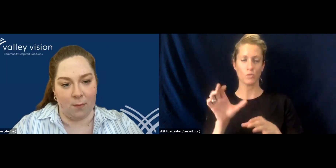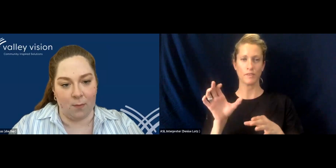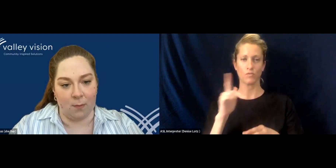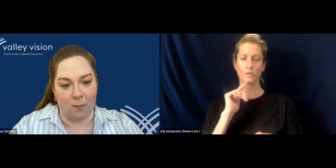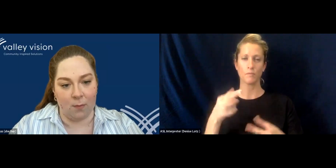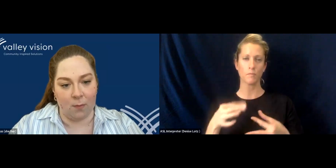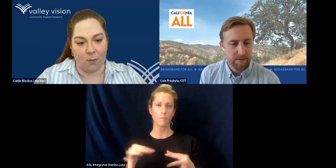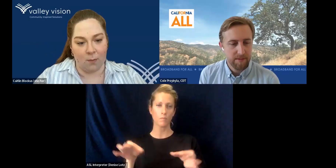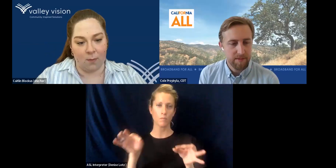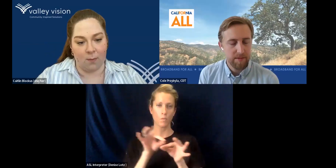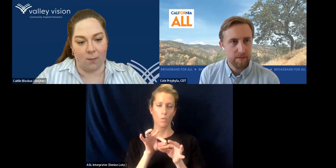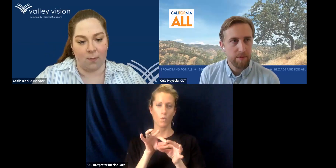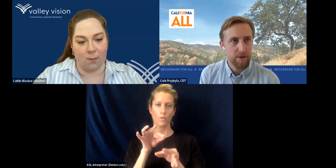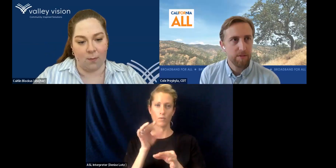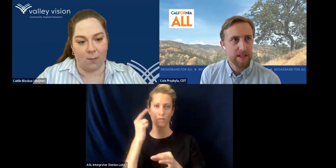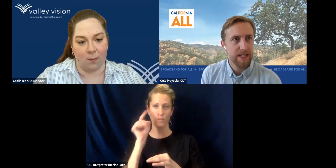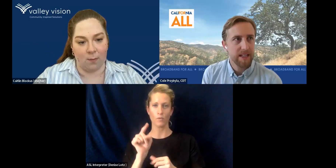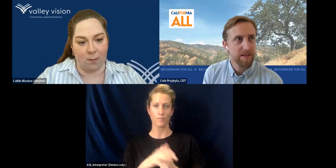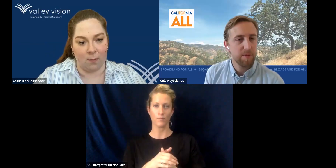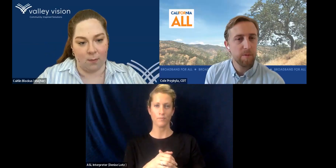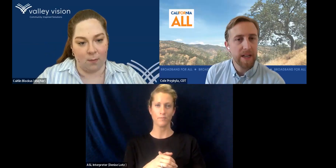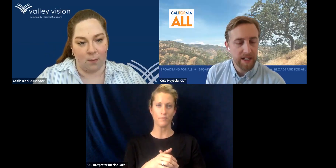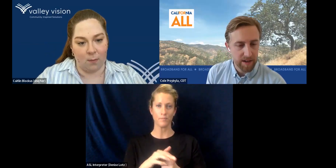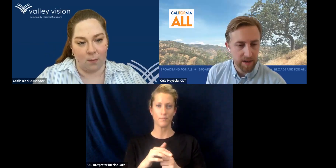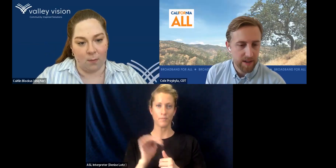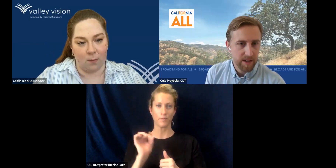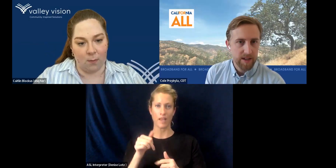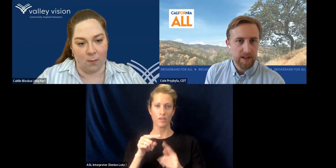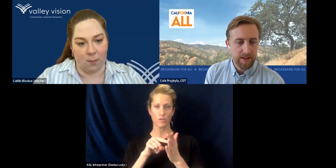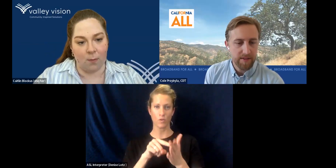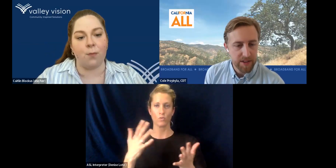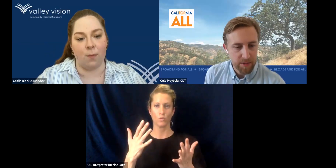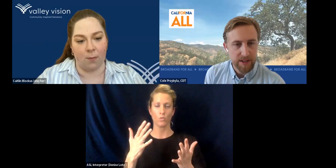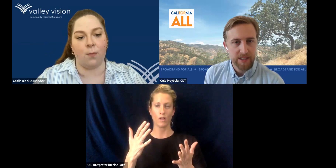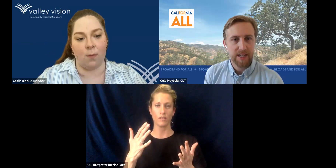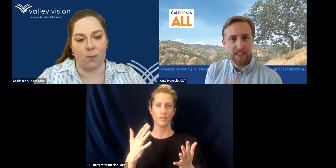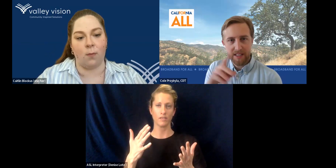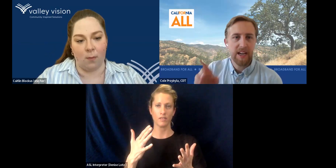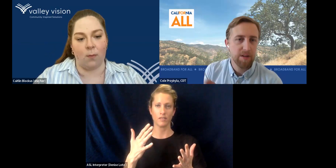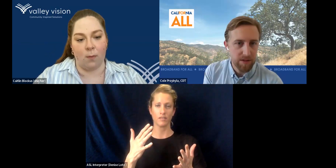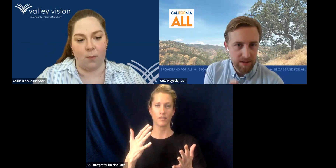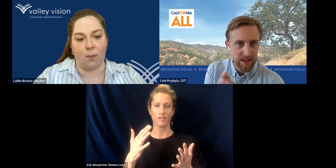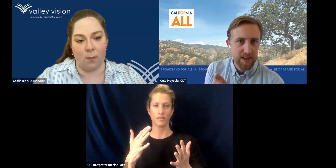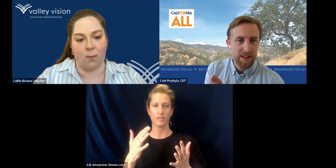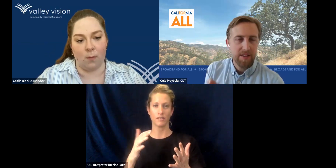to note kind of what resonates when we here of television's work is kind of the cycle